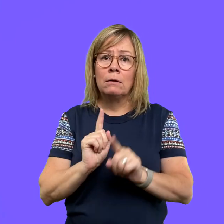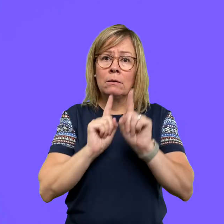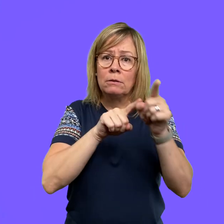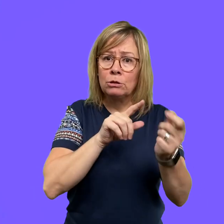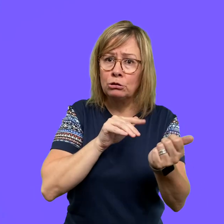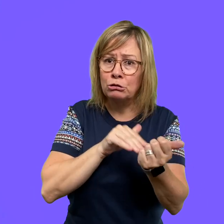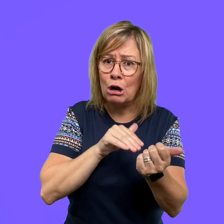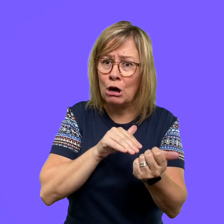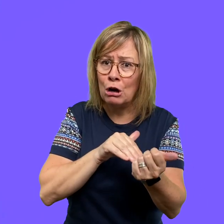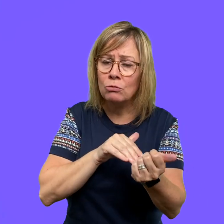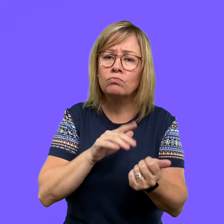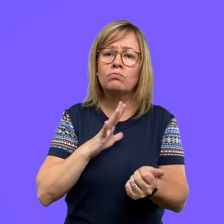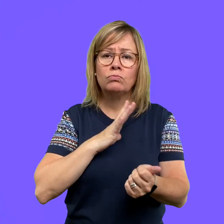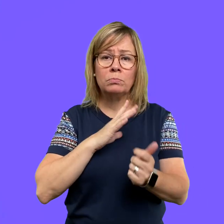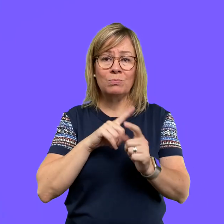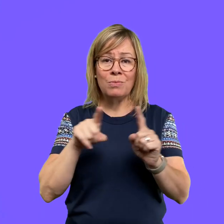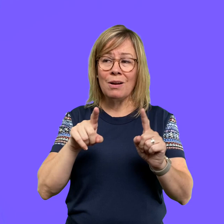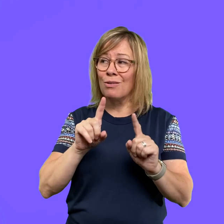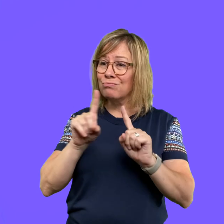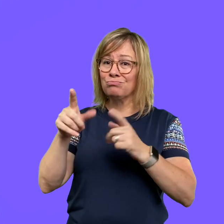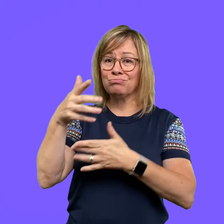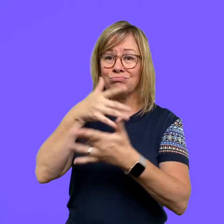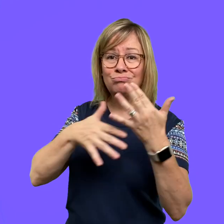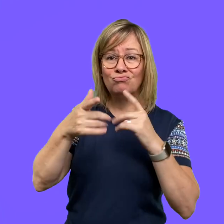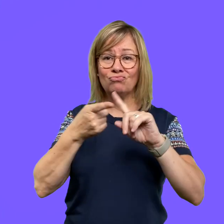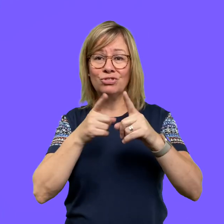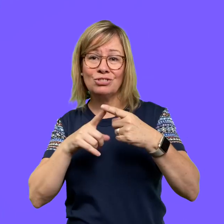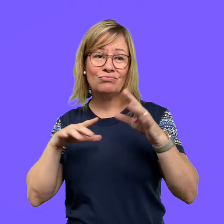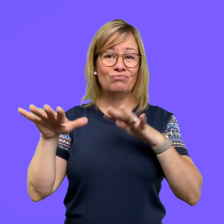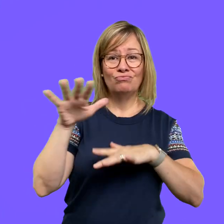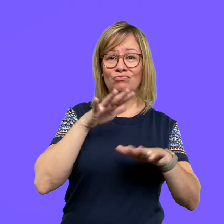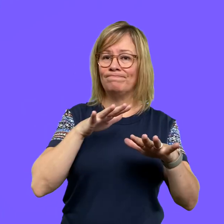essential grocery shopping or going to the doctor, but otherwise it is not an